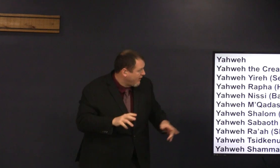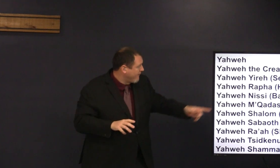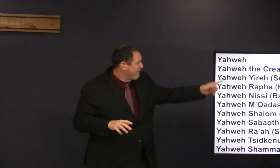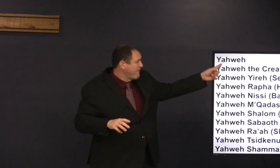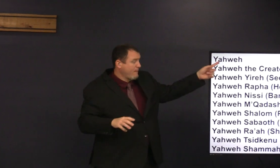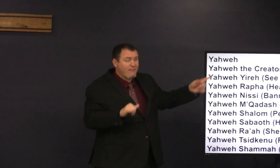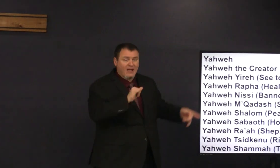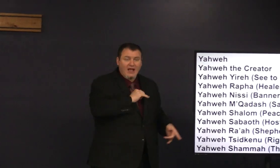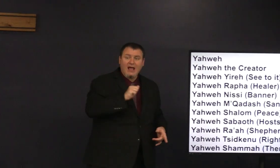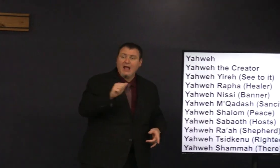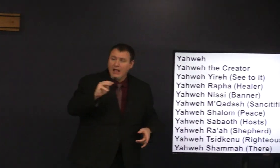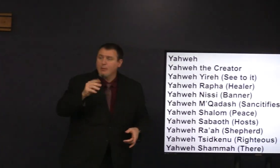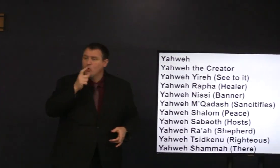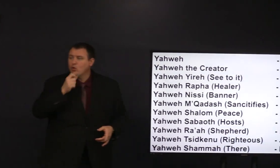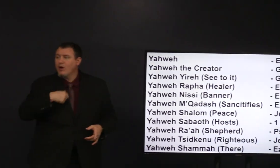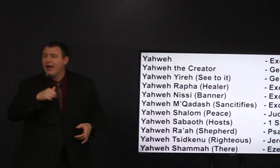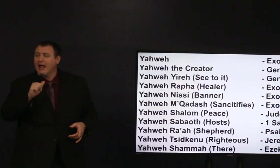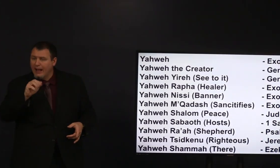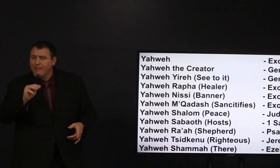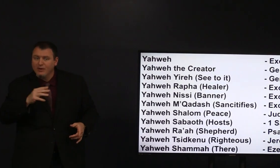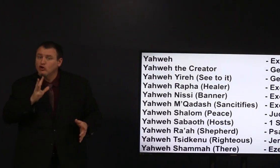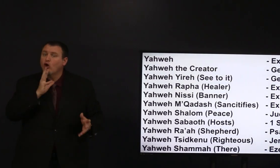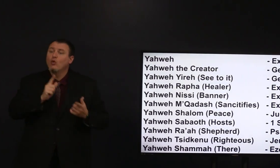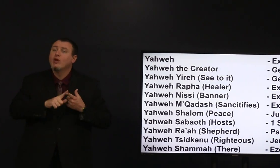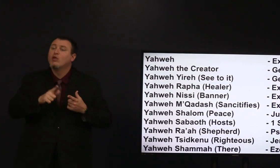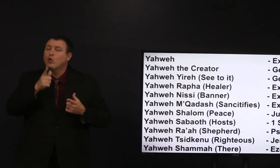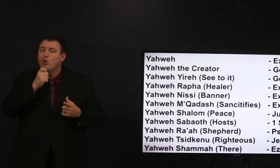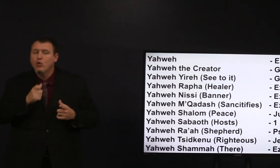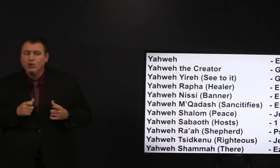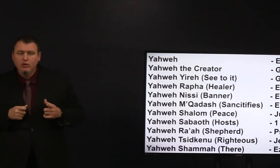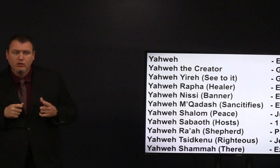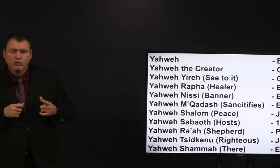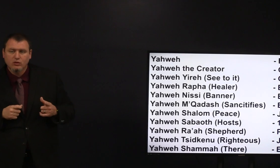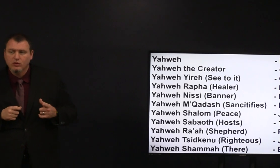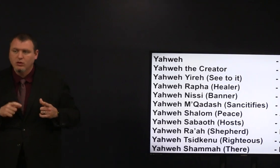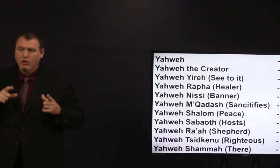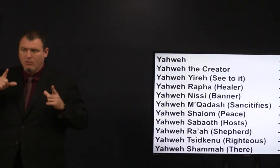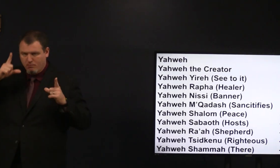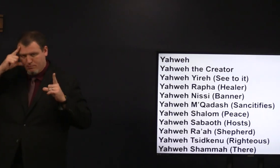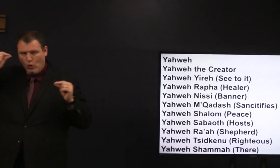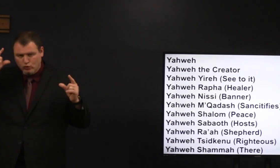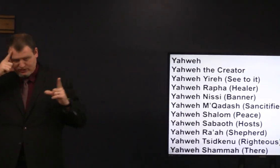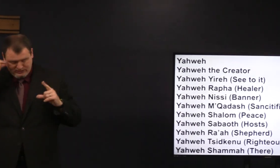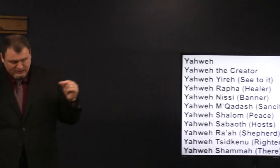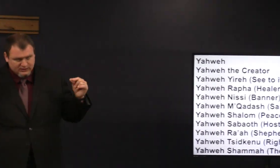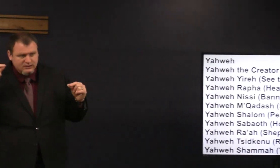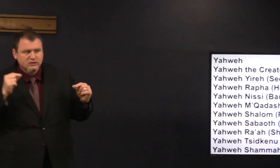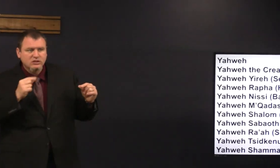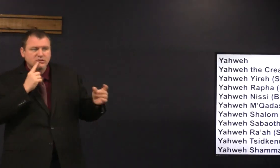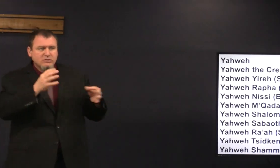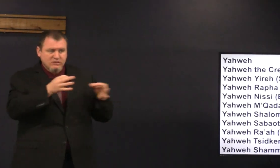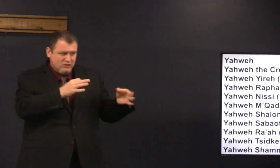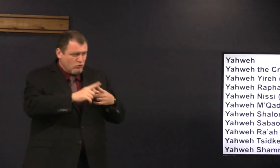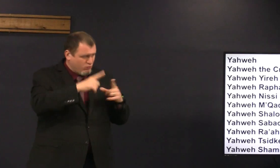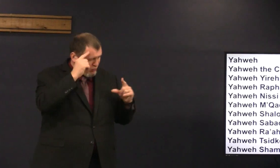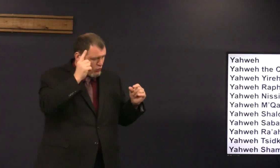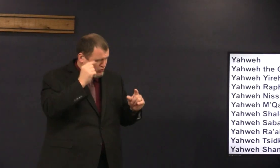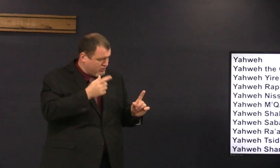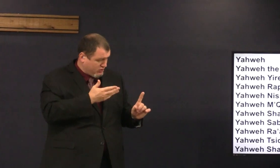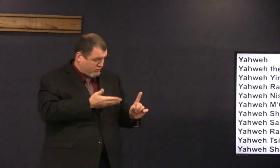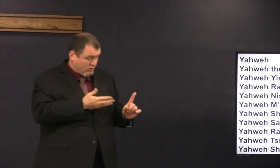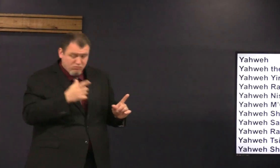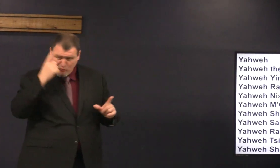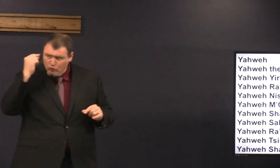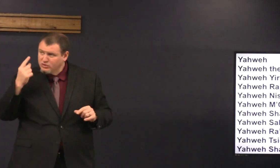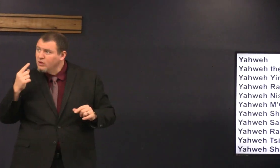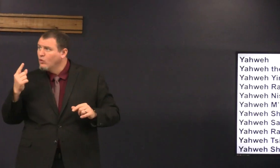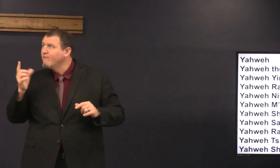time in Exodus he says I am who I am and he's who is he talking to Moses so he's explaining this